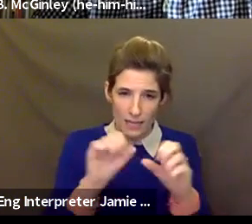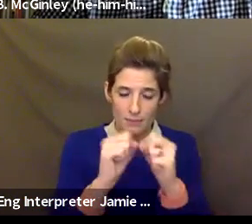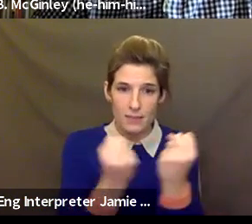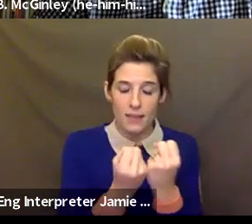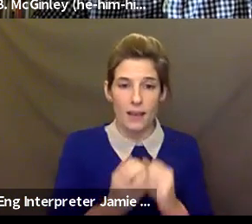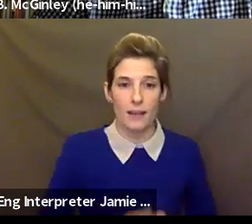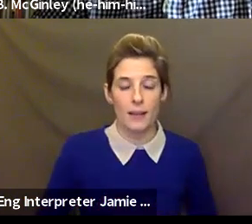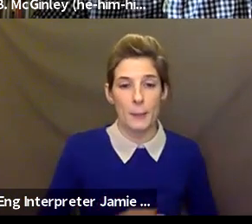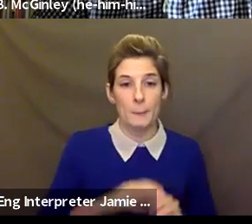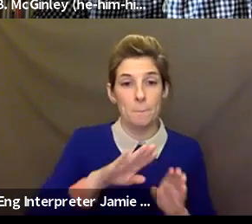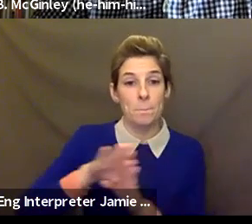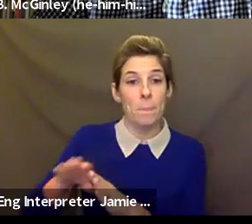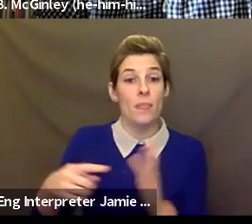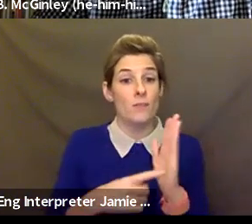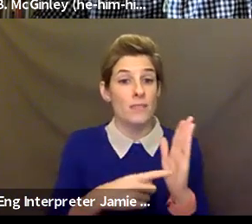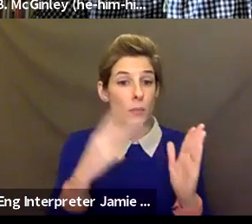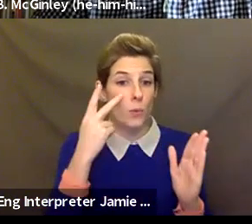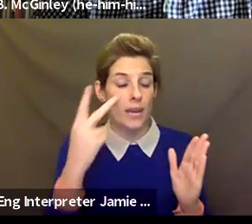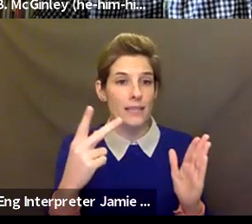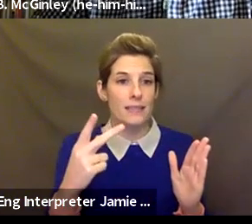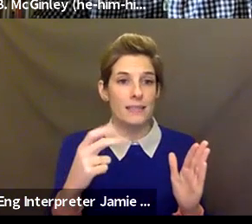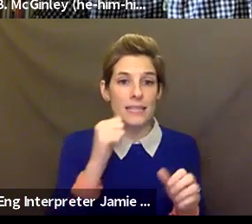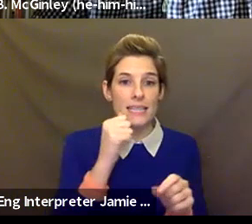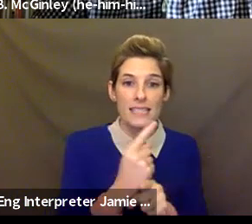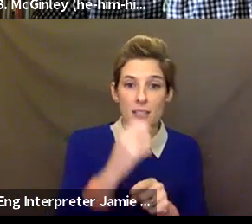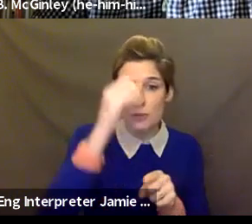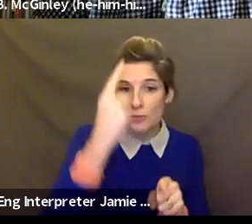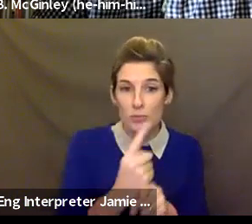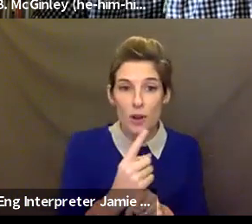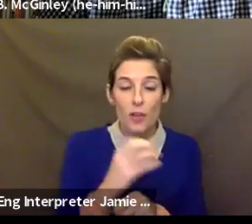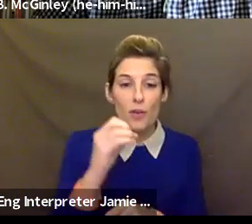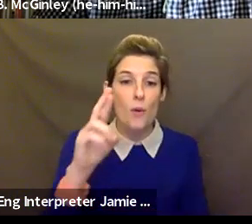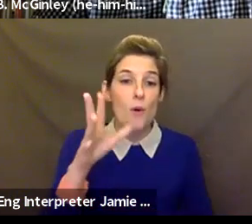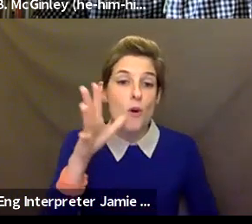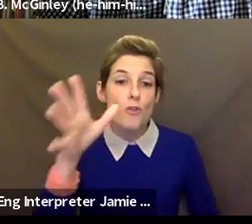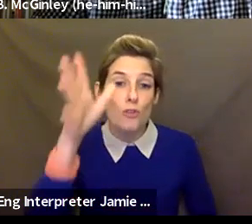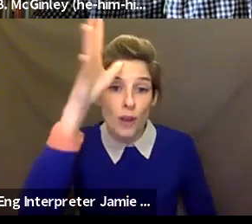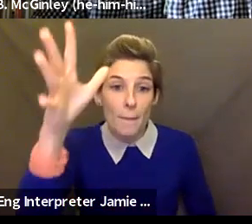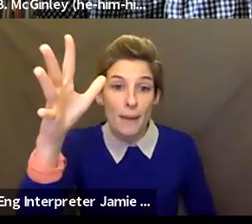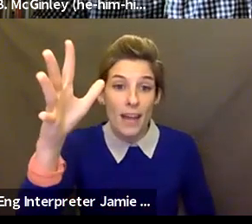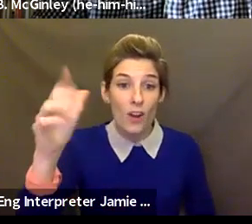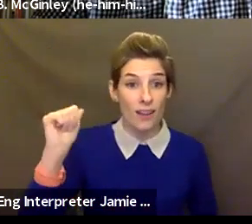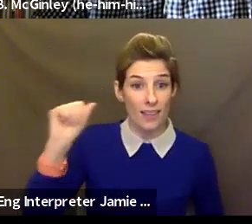elder in the background, come on in and join us. And I invite them into the conversation, right? So they're not just there